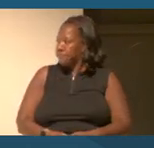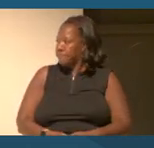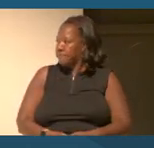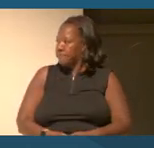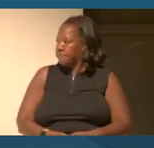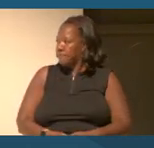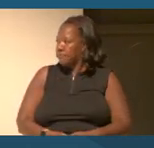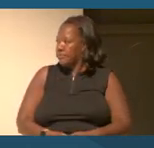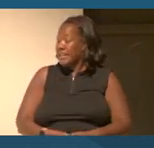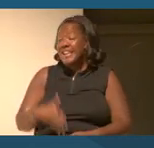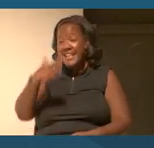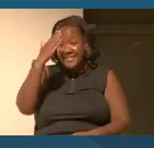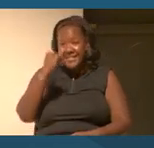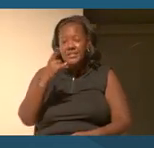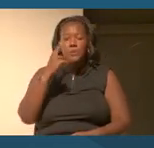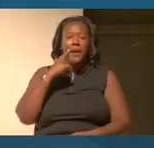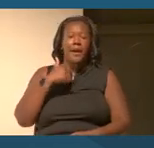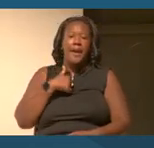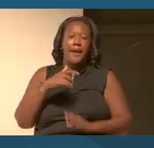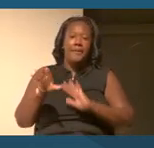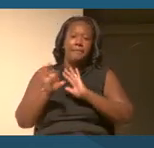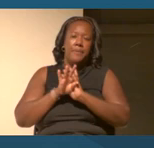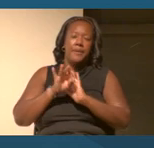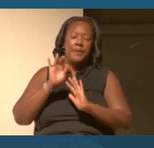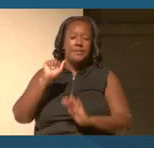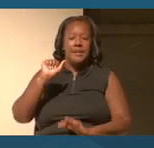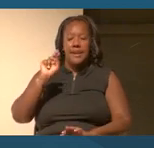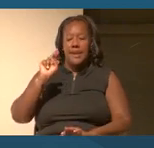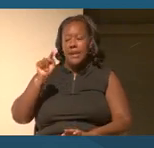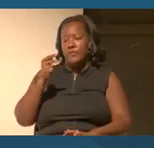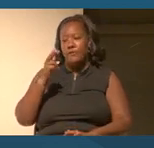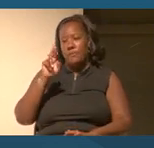It's why I became an anthropologist, because even as an African American, I look at African